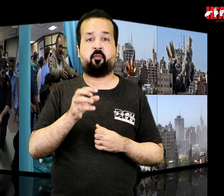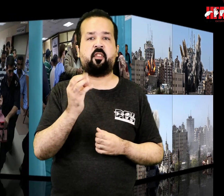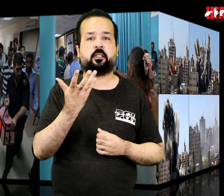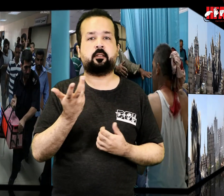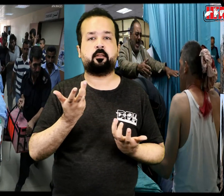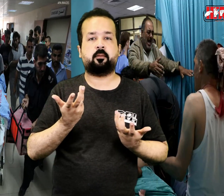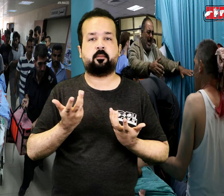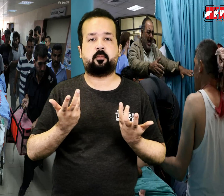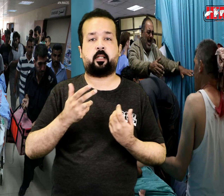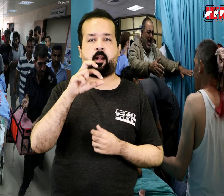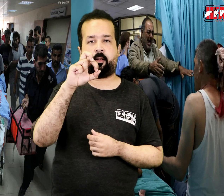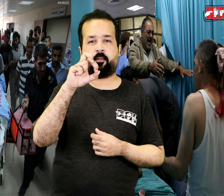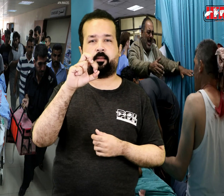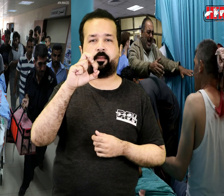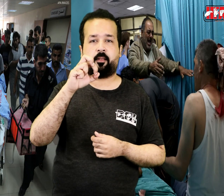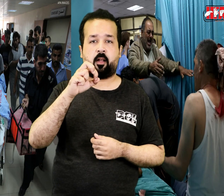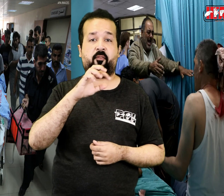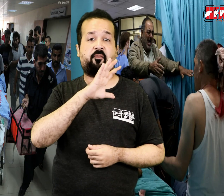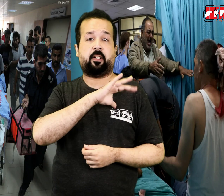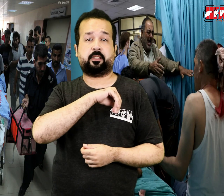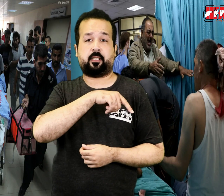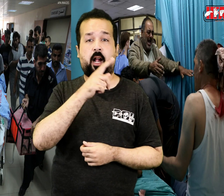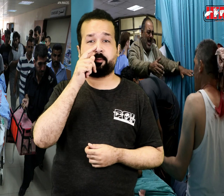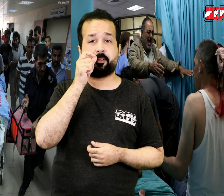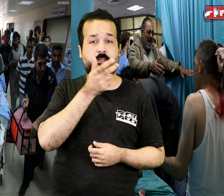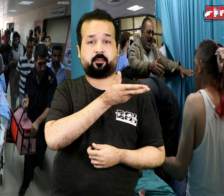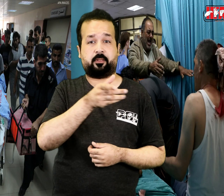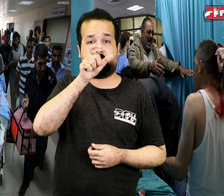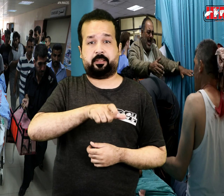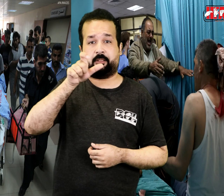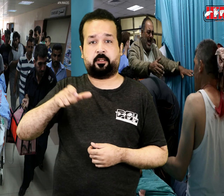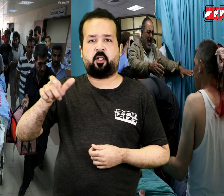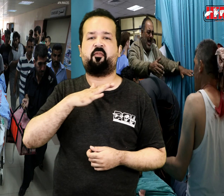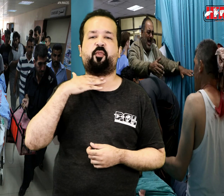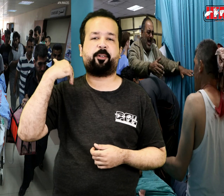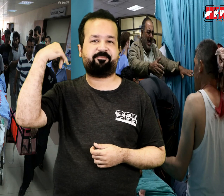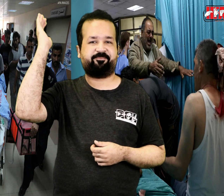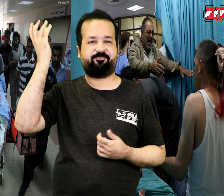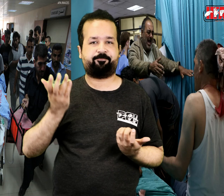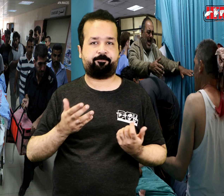As a result, eight Palestinians have been killed,